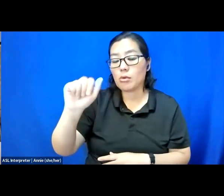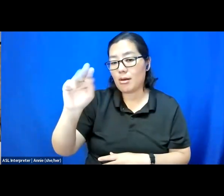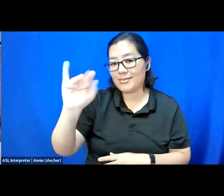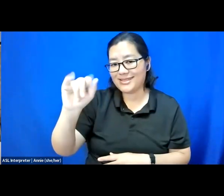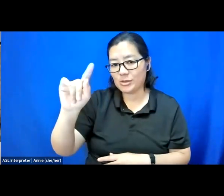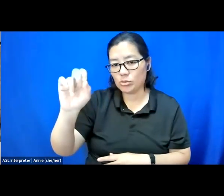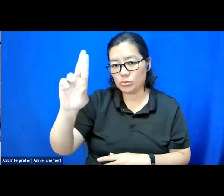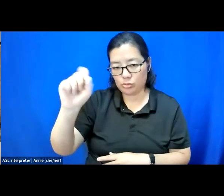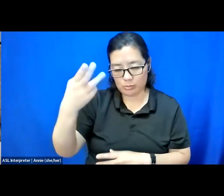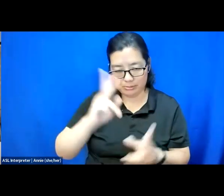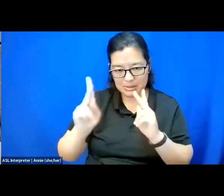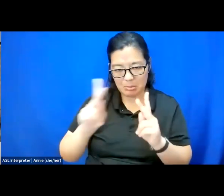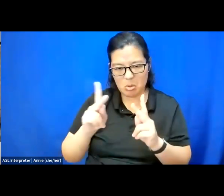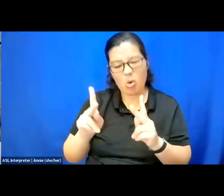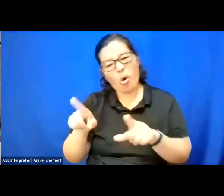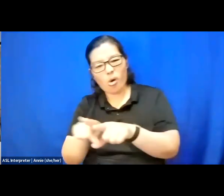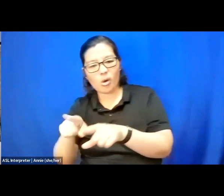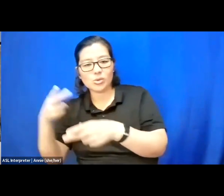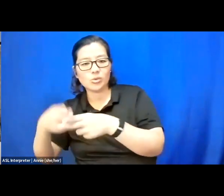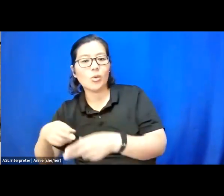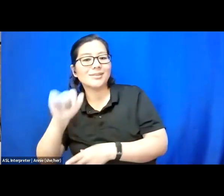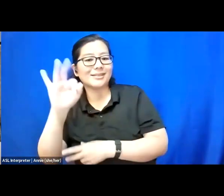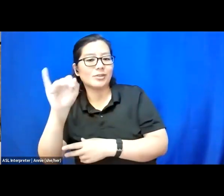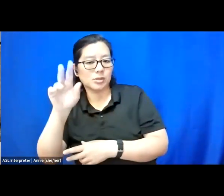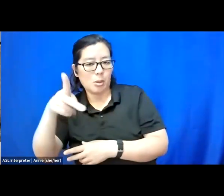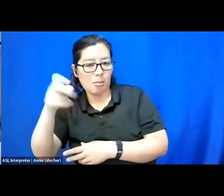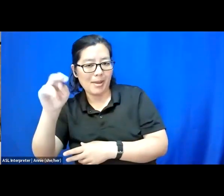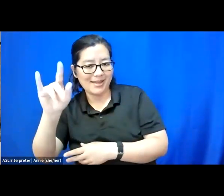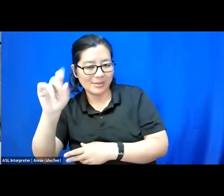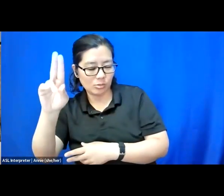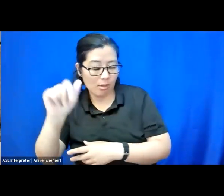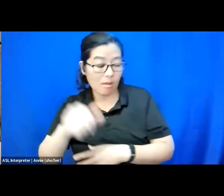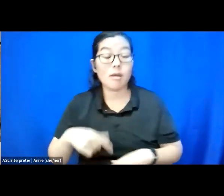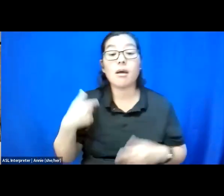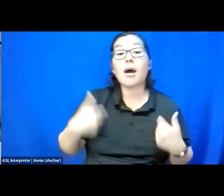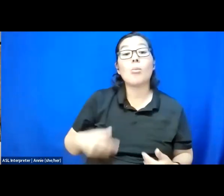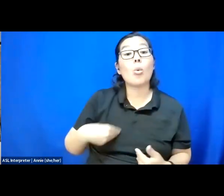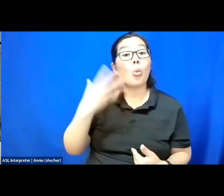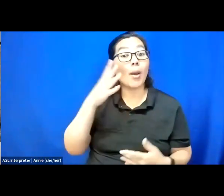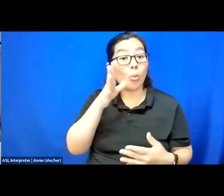I'm a White woman with no disabilities at present today, and curly brown hair.